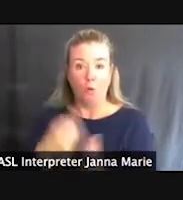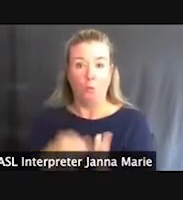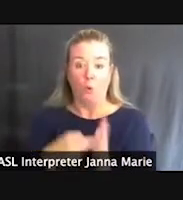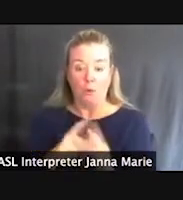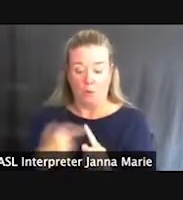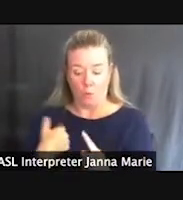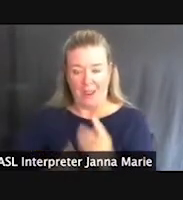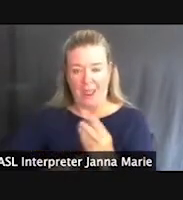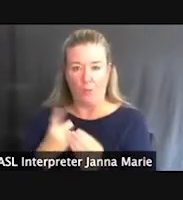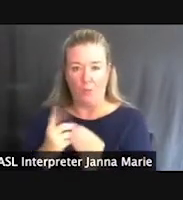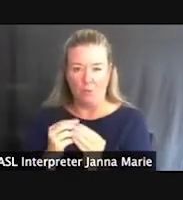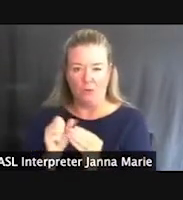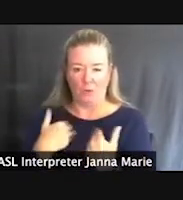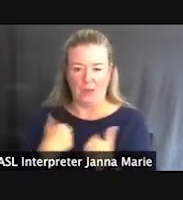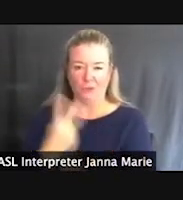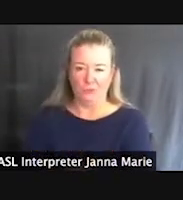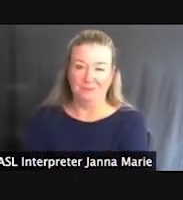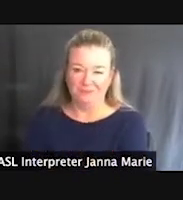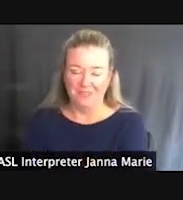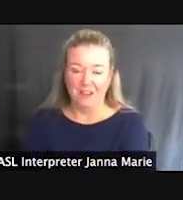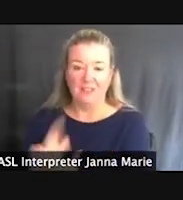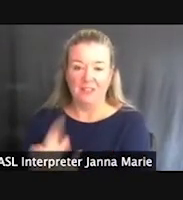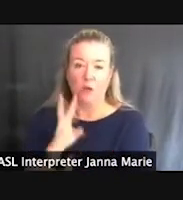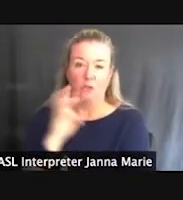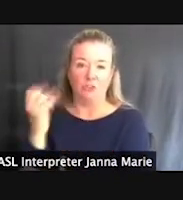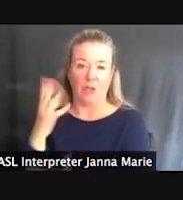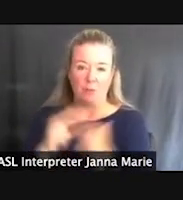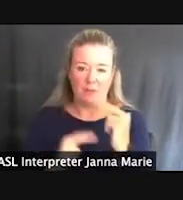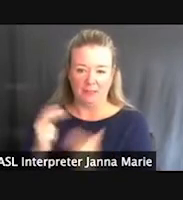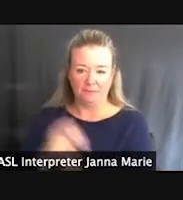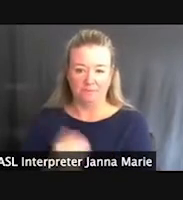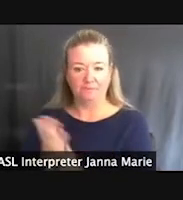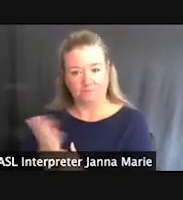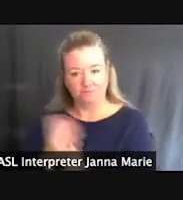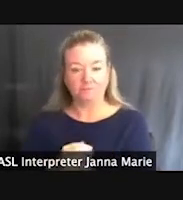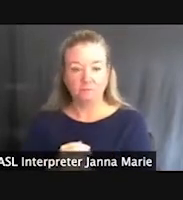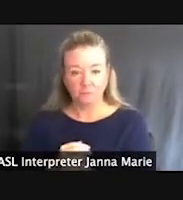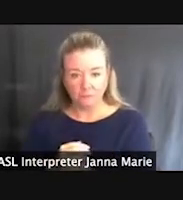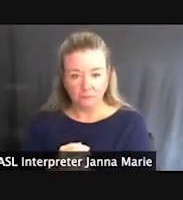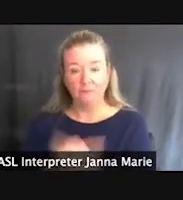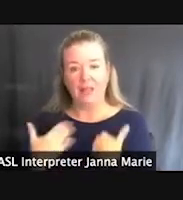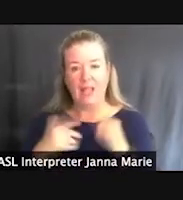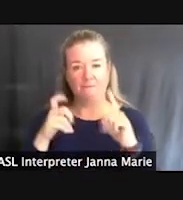So, that's our toilet shower building. In addition, and I have some photos there of the toilet shower building interior.